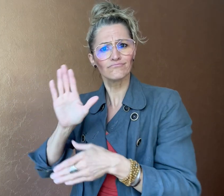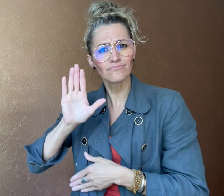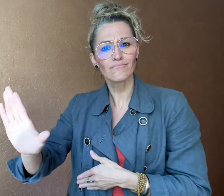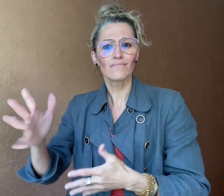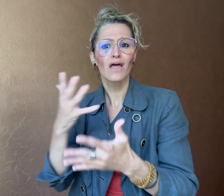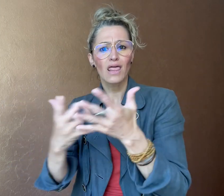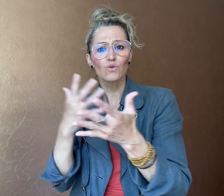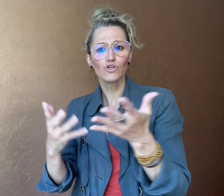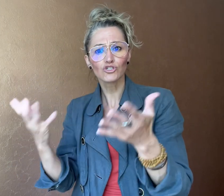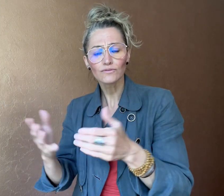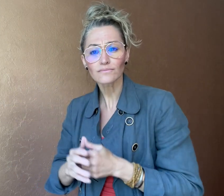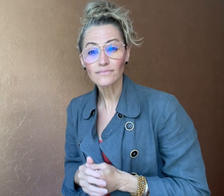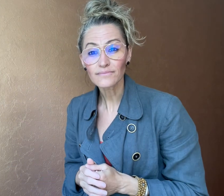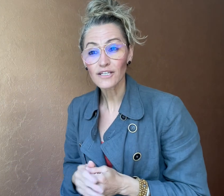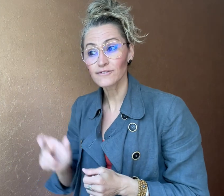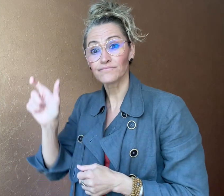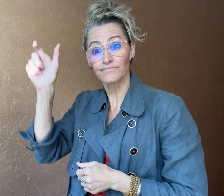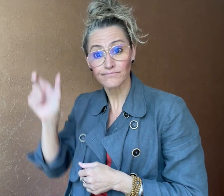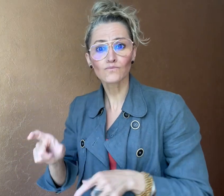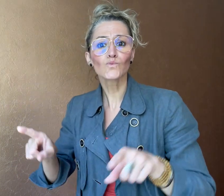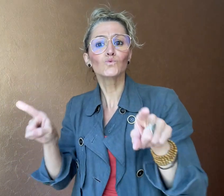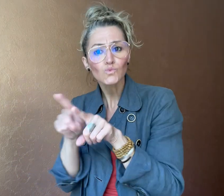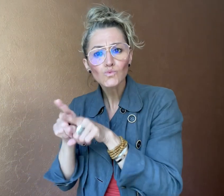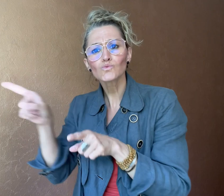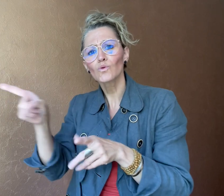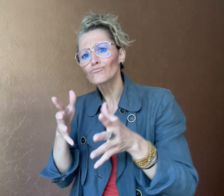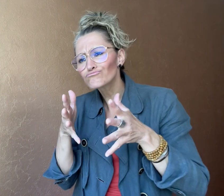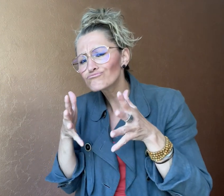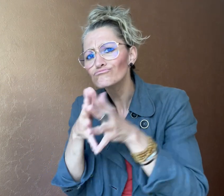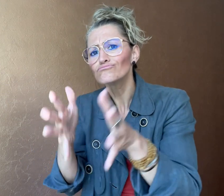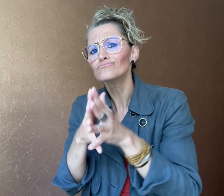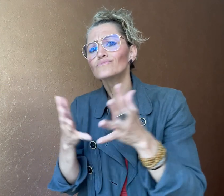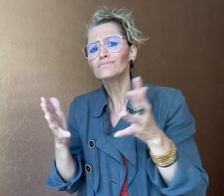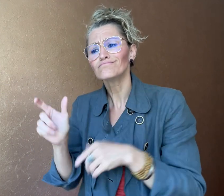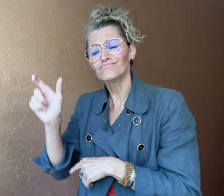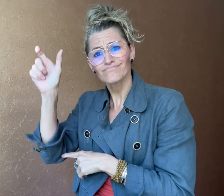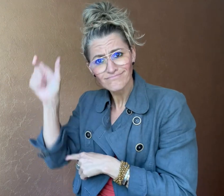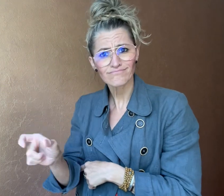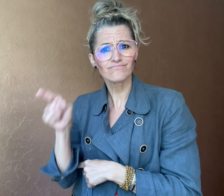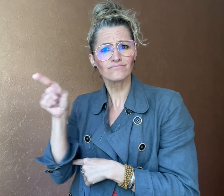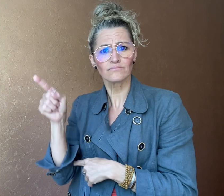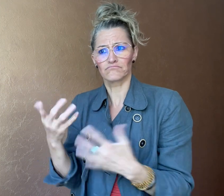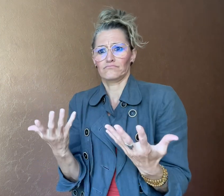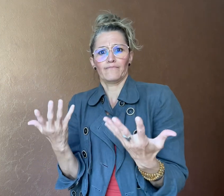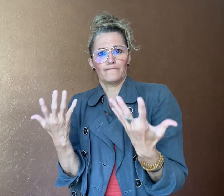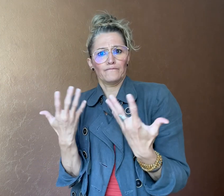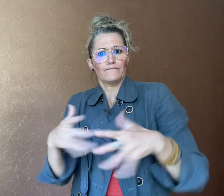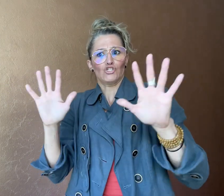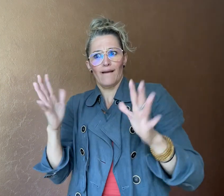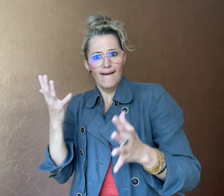German Sign Language should become a recognized language.